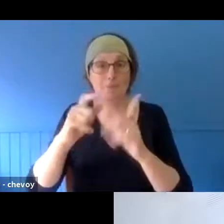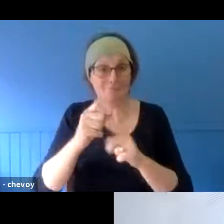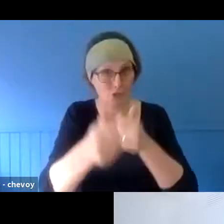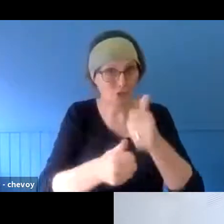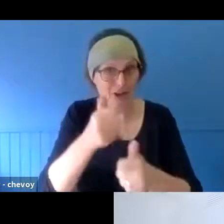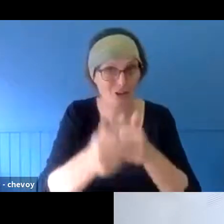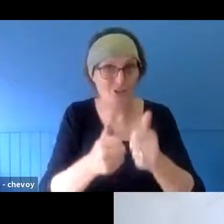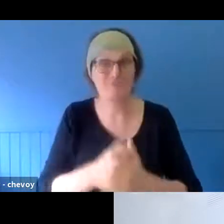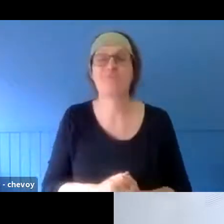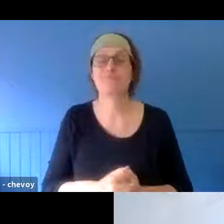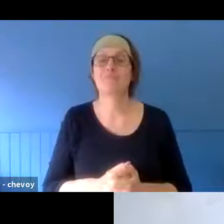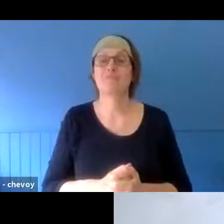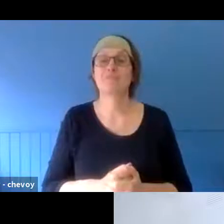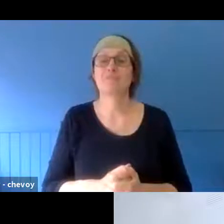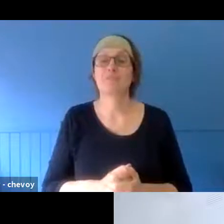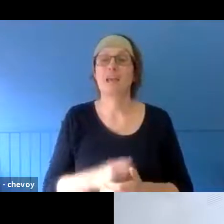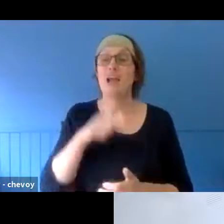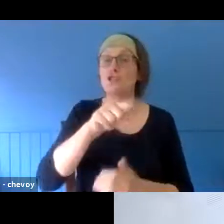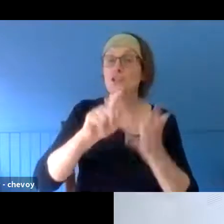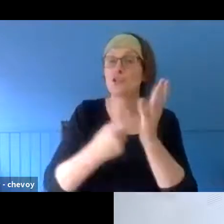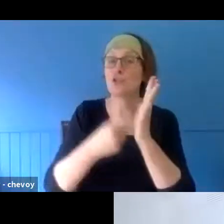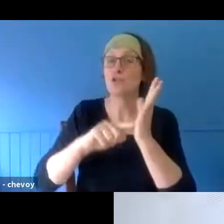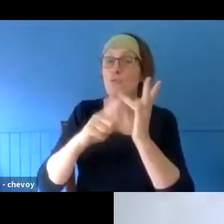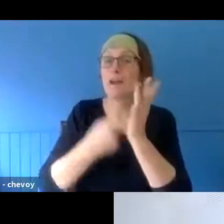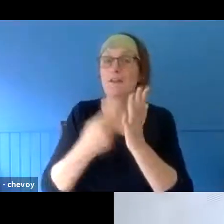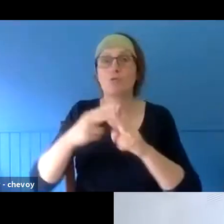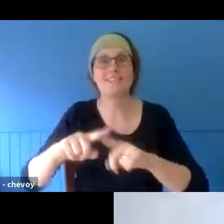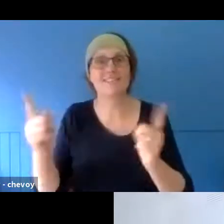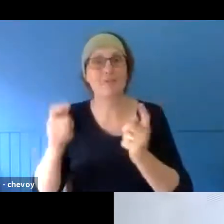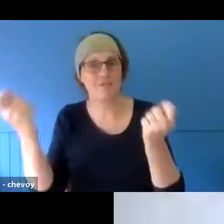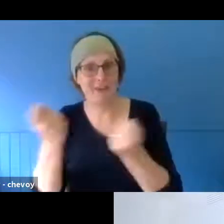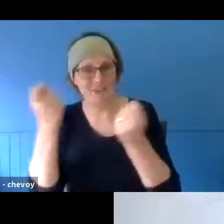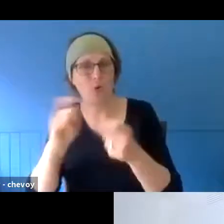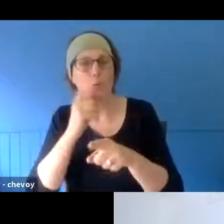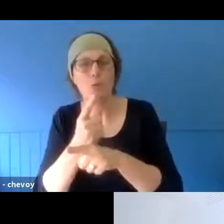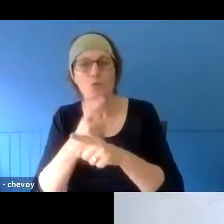little bit about that, because this is in process, I believe. Vanessa